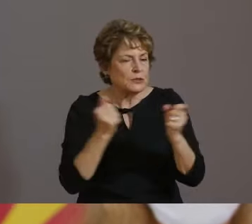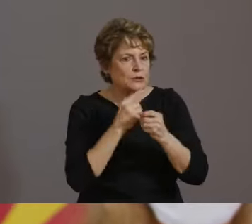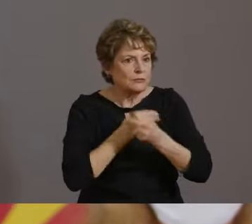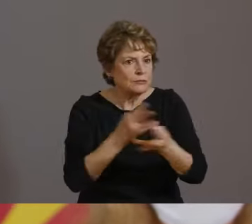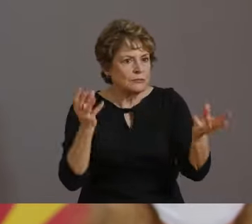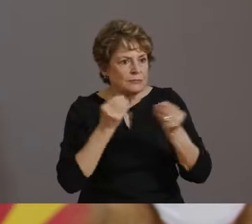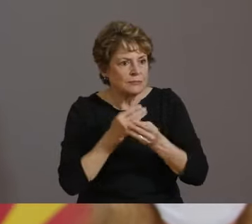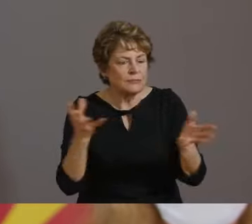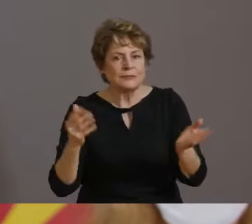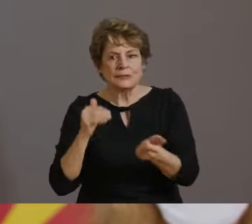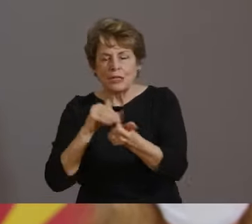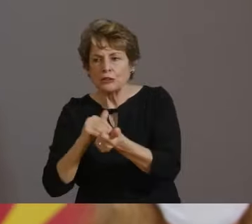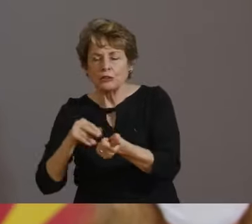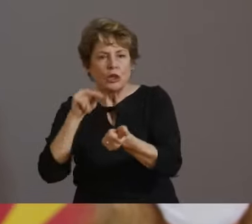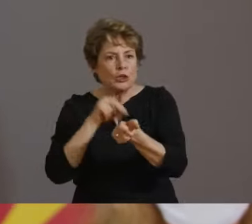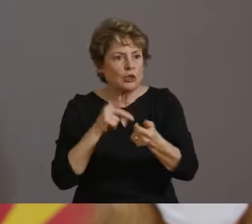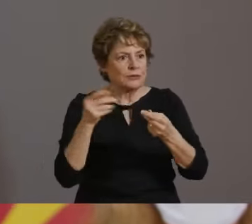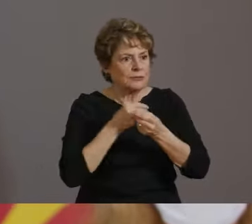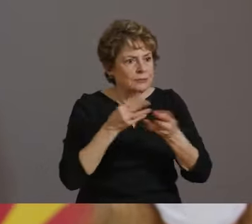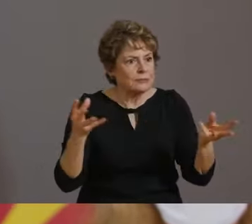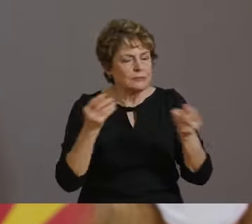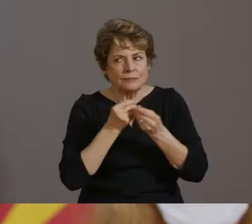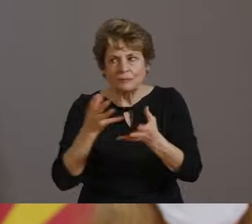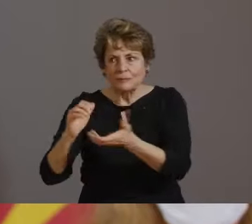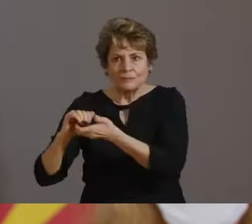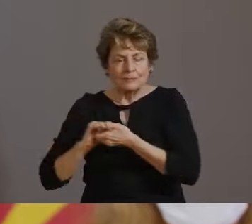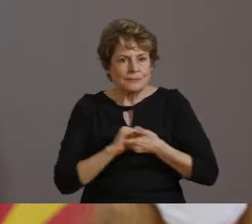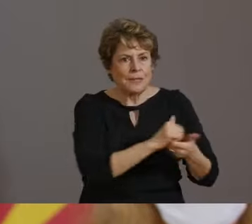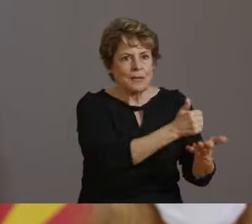PARTNERING IN THIS EFFORT ACROSS ARIZONA.